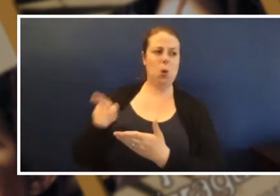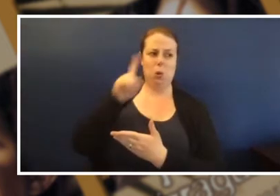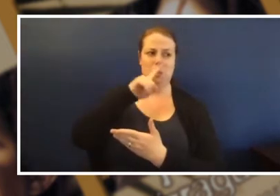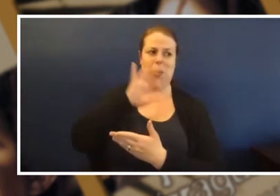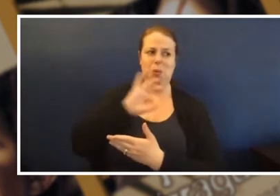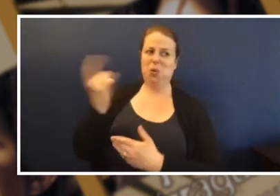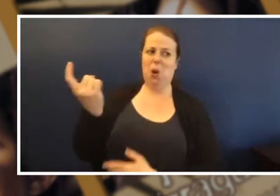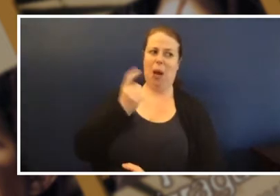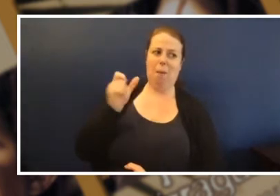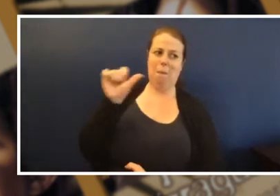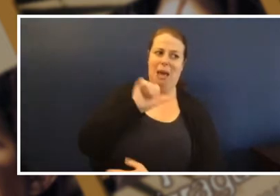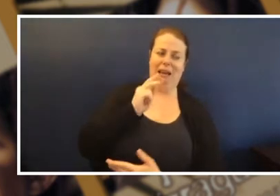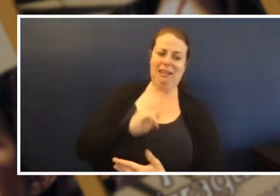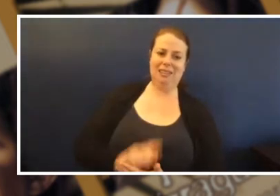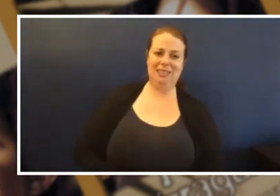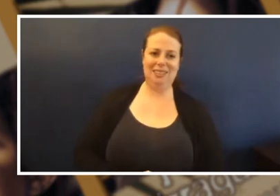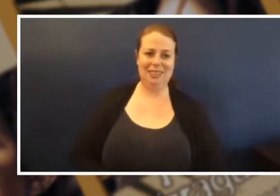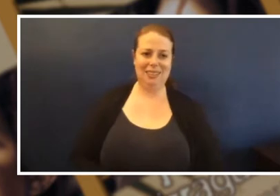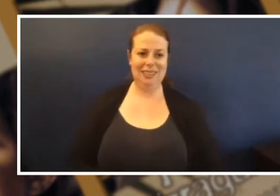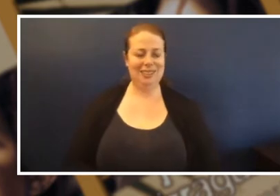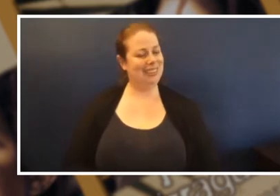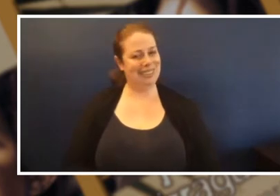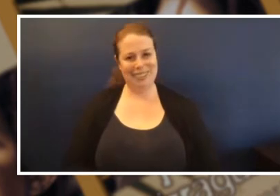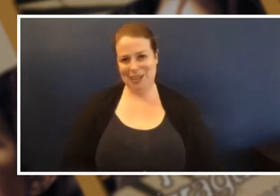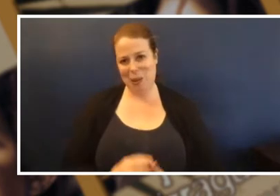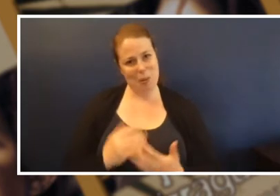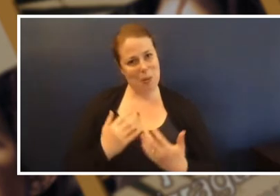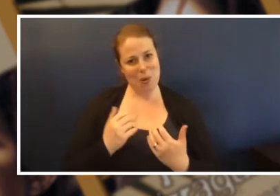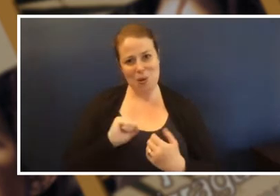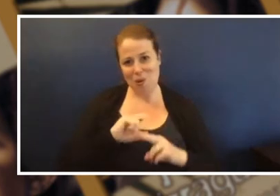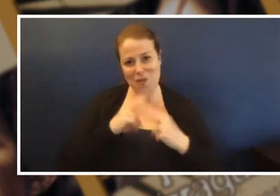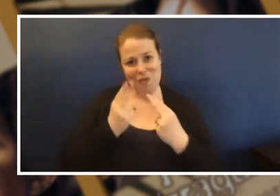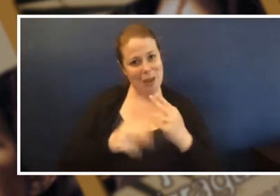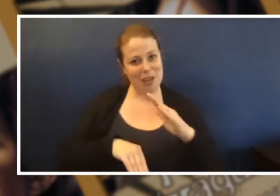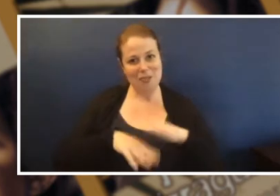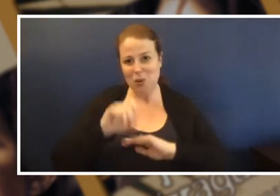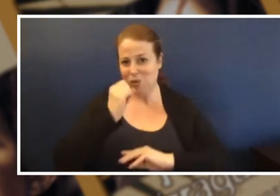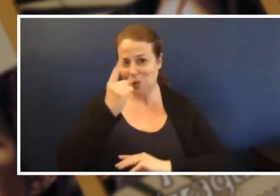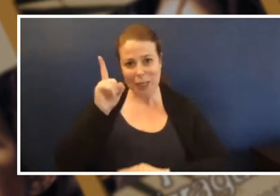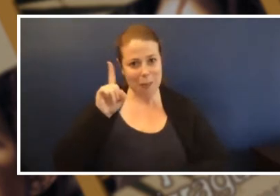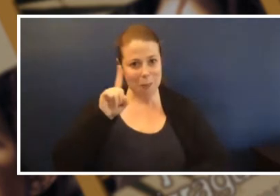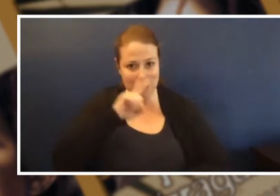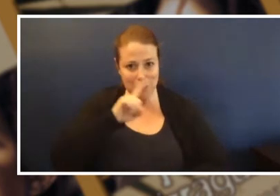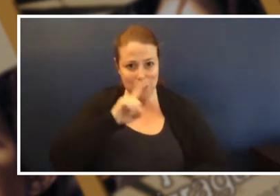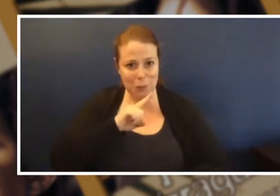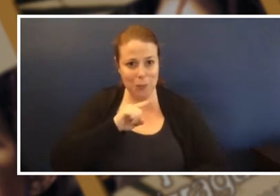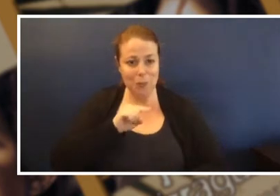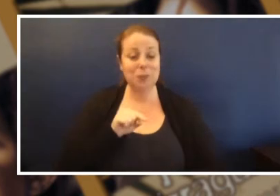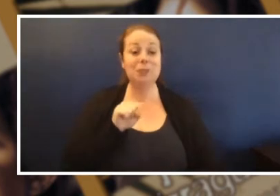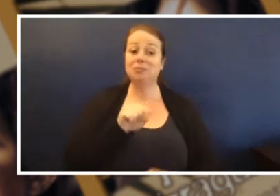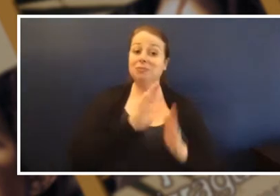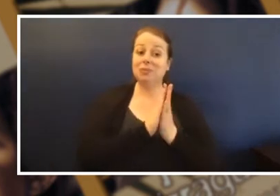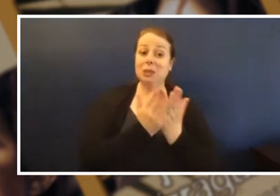Tess: So many tricksters in your family. Well here is 'My Girragundji' it is such a gorgeous book